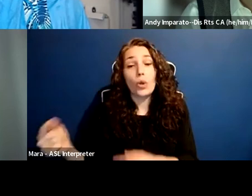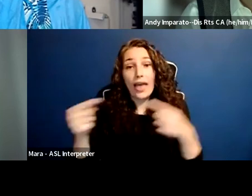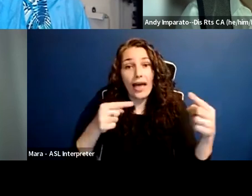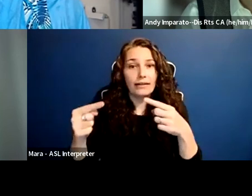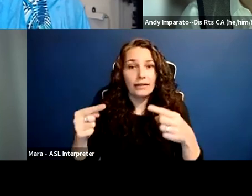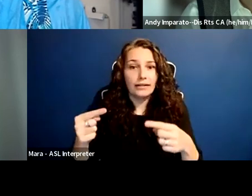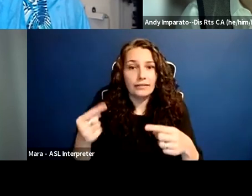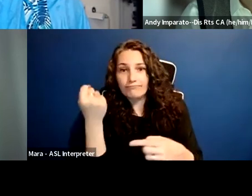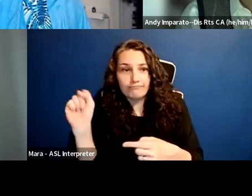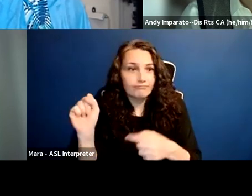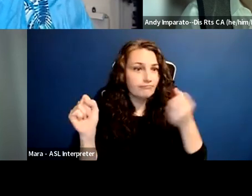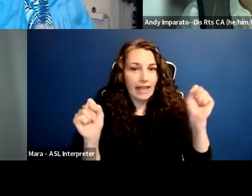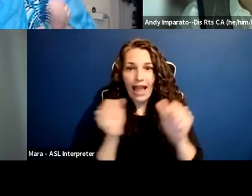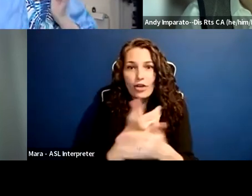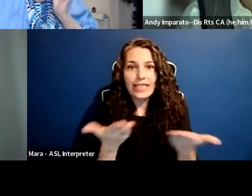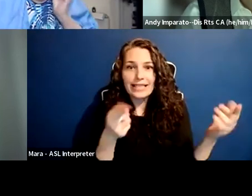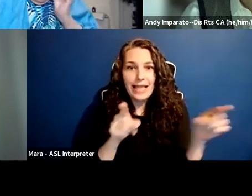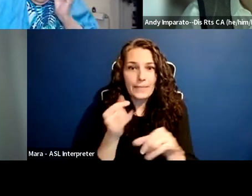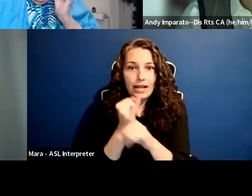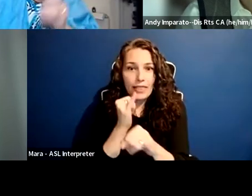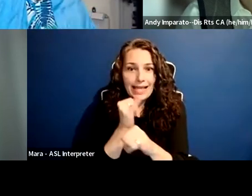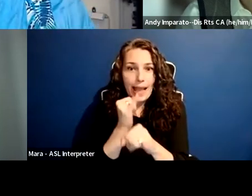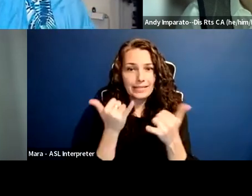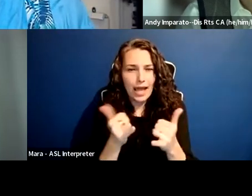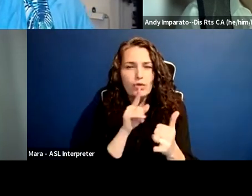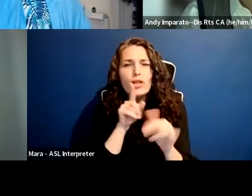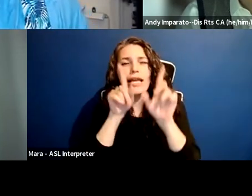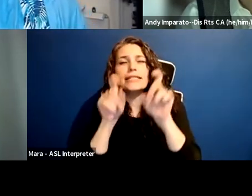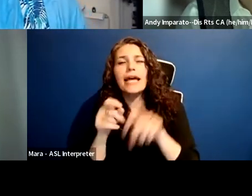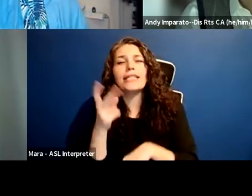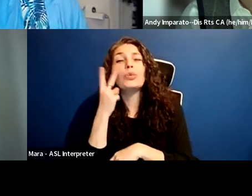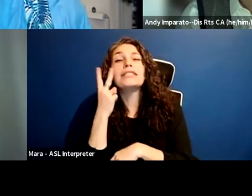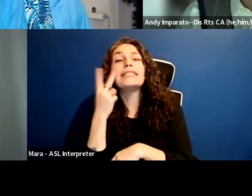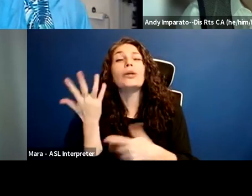is testing the commitment of the university to hear from the people